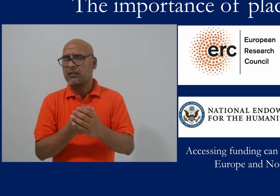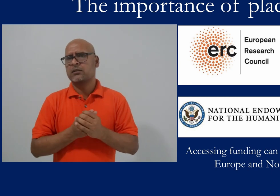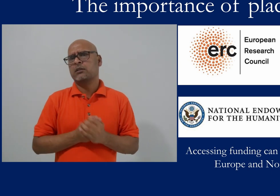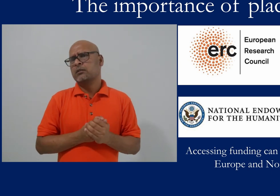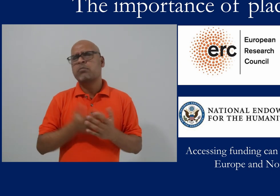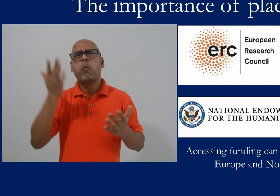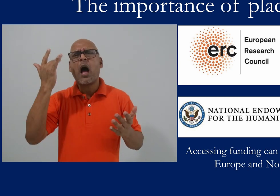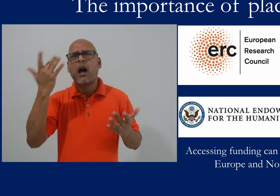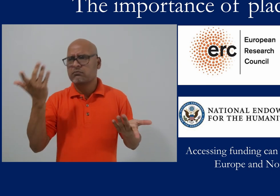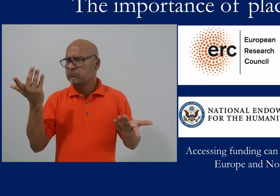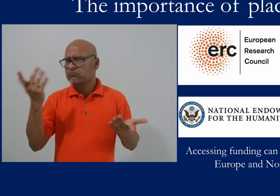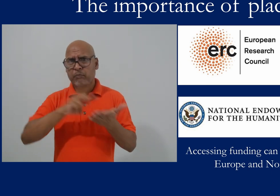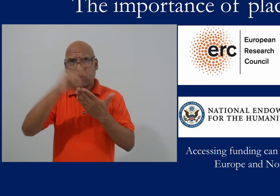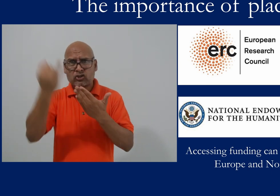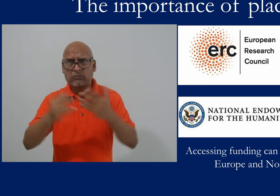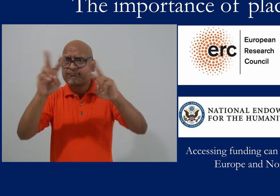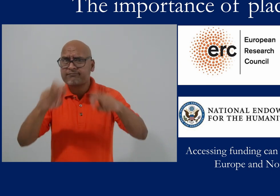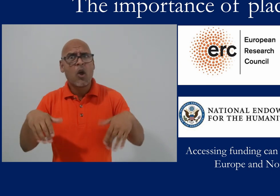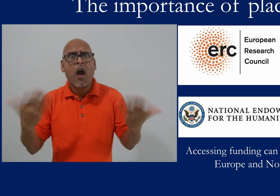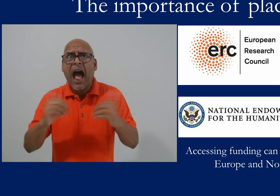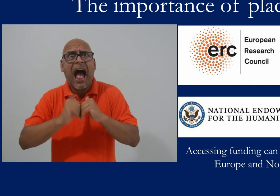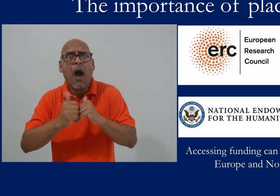There are some disadvantages especially regarding money.